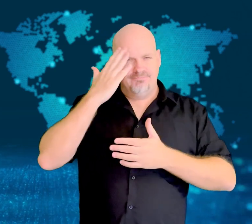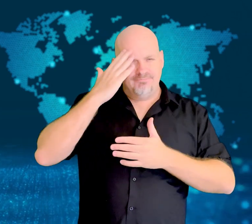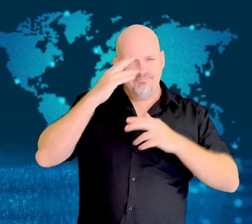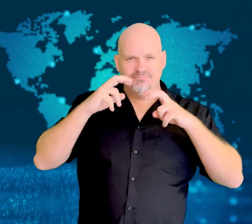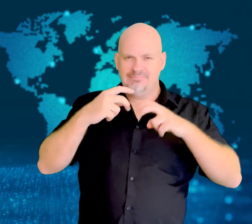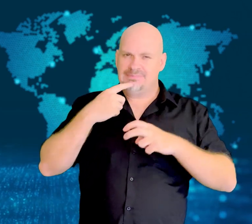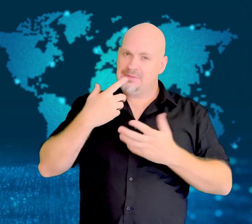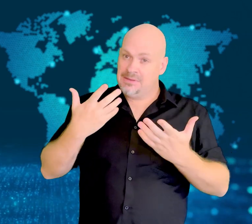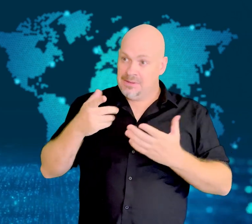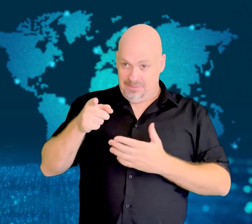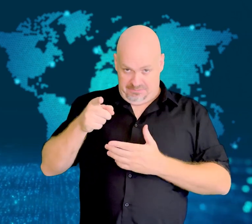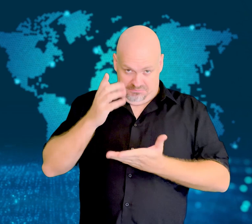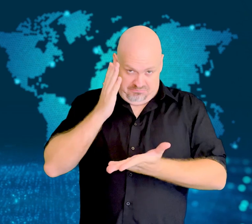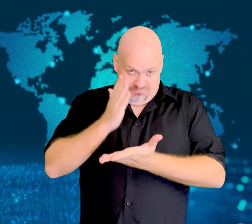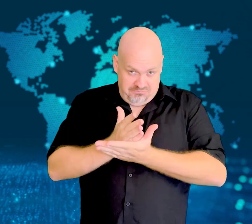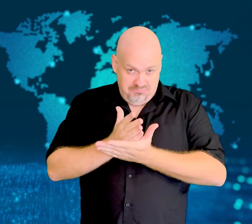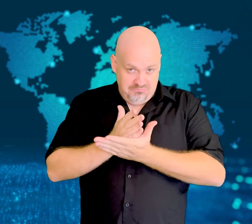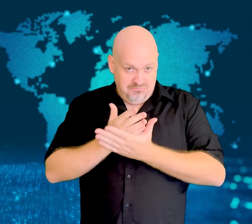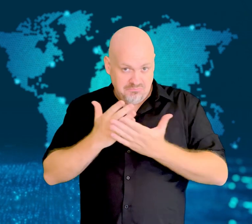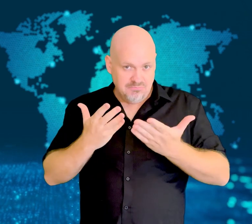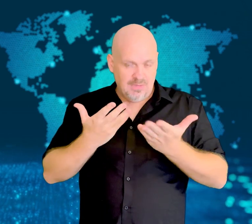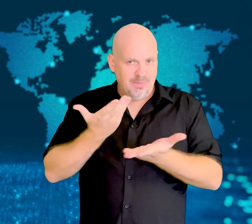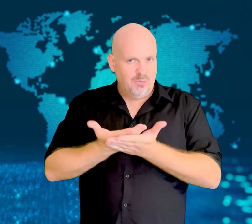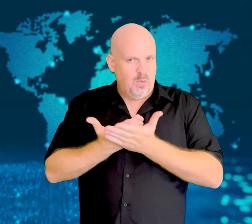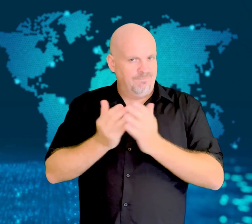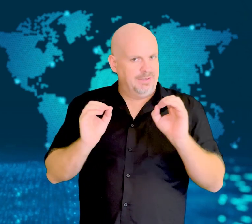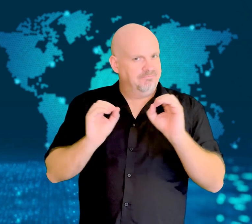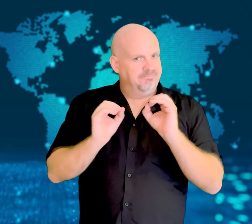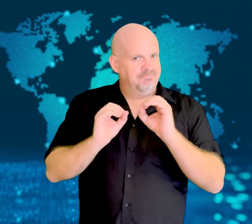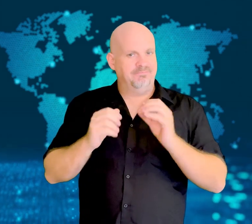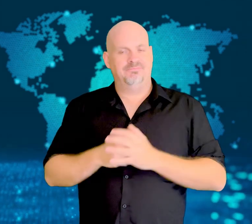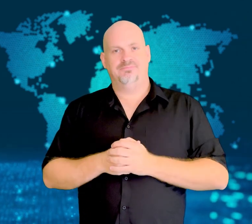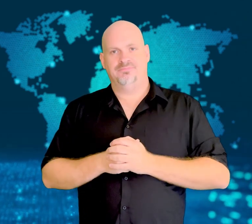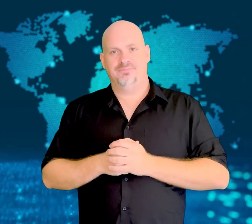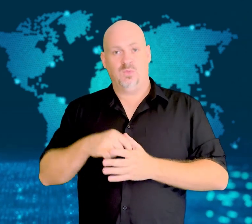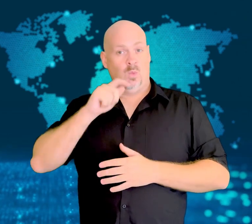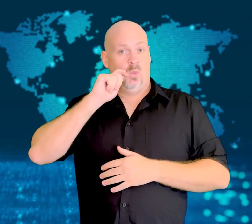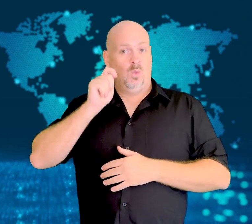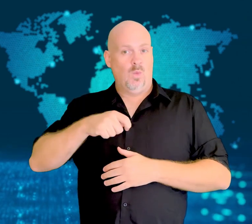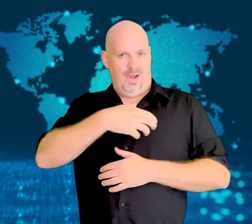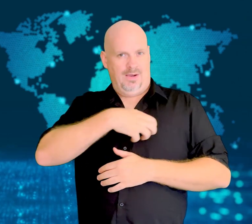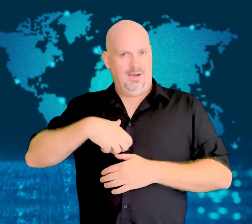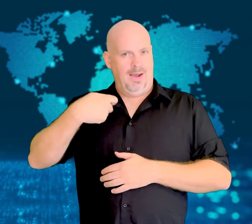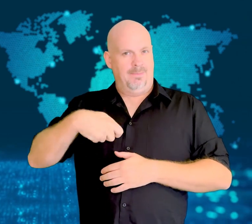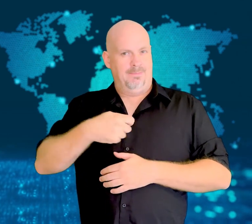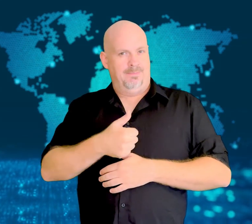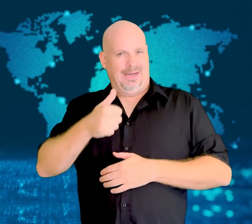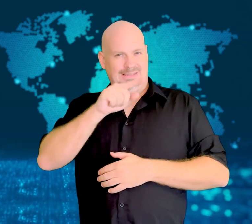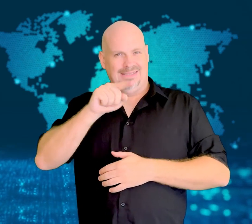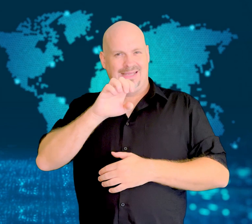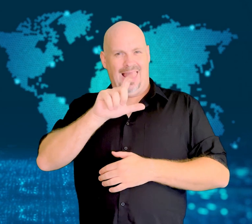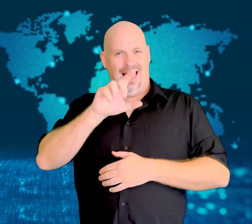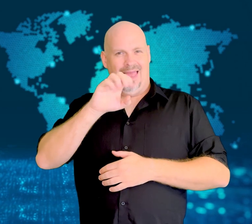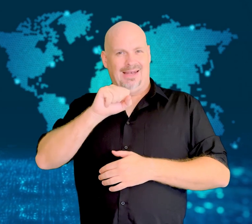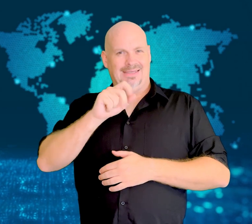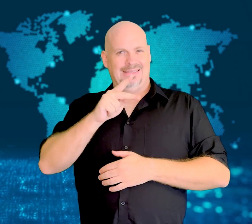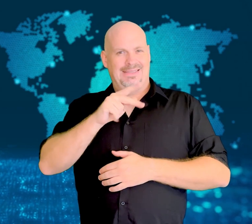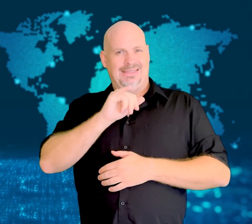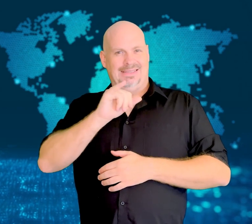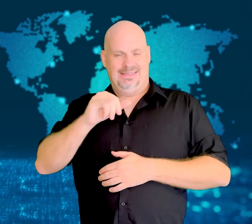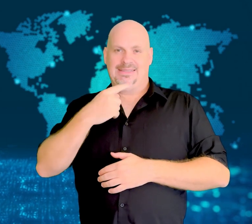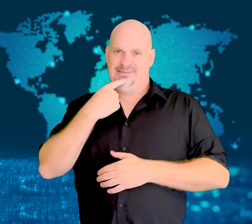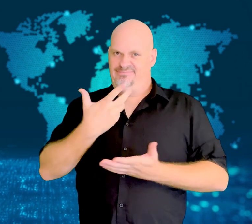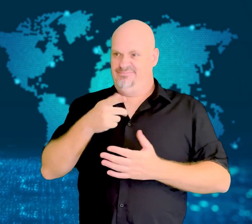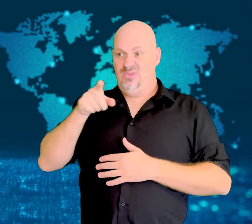Ukraine's President, President Zelenskyy, has continued to call Russia